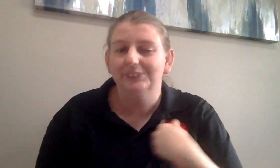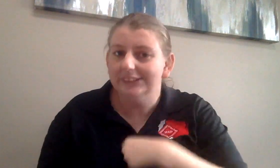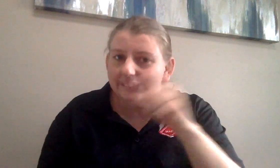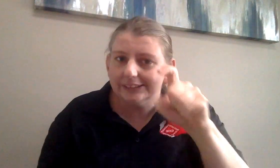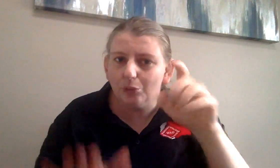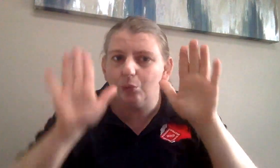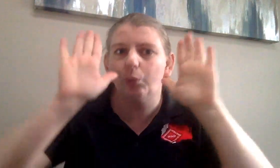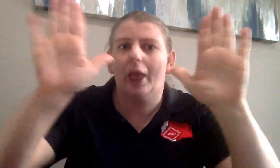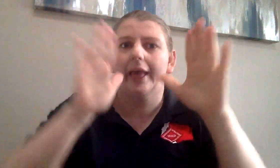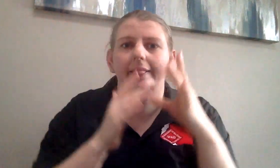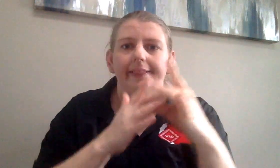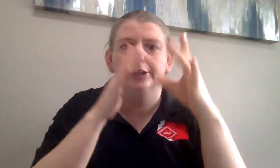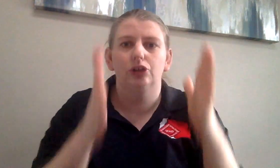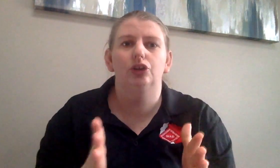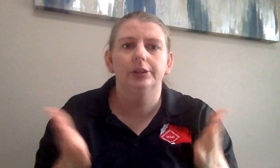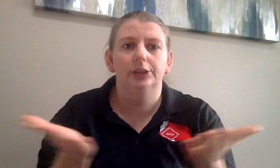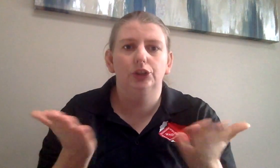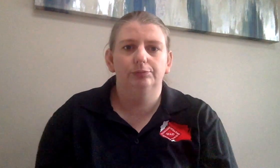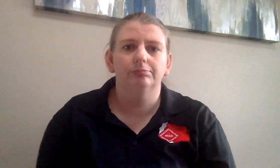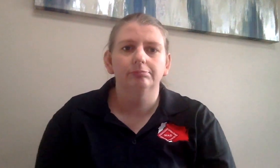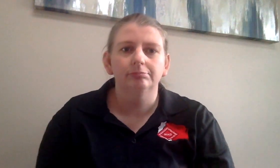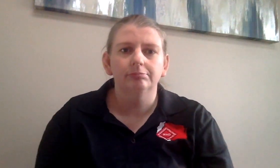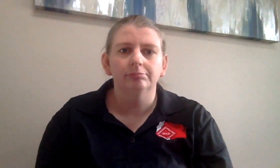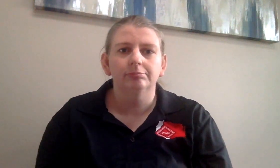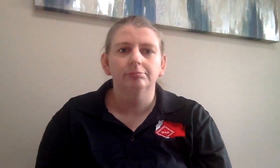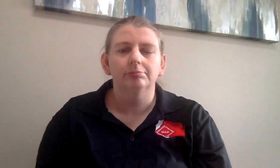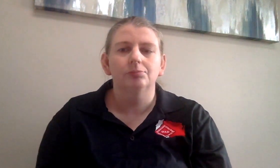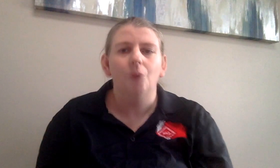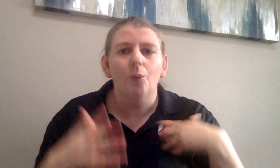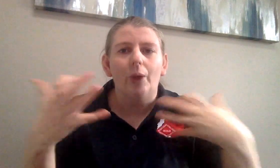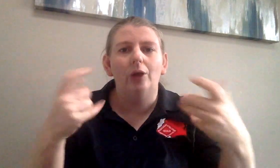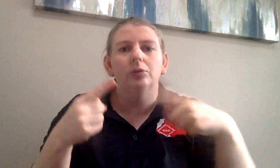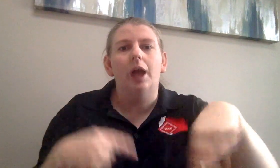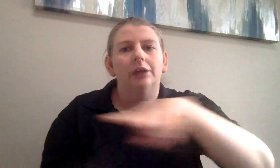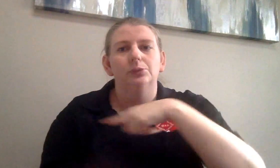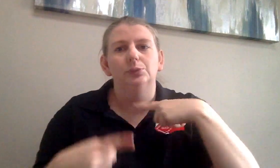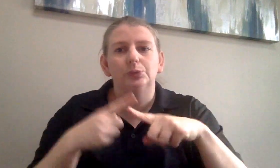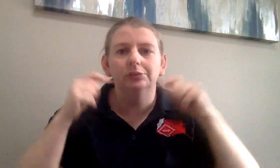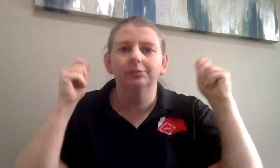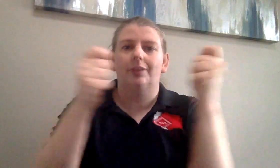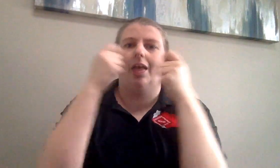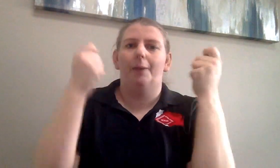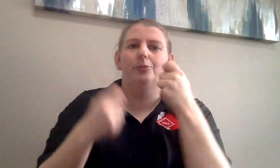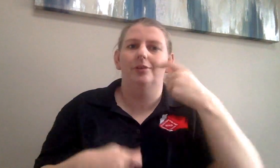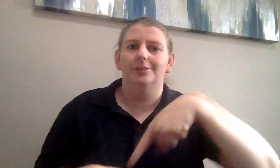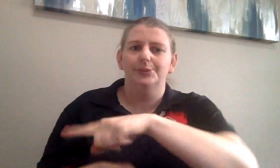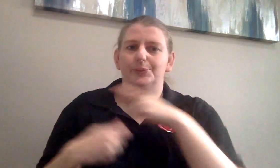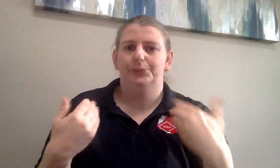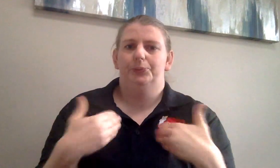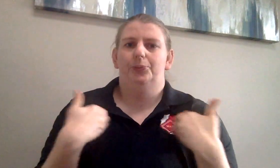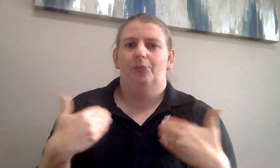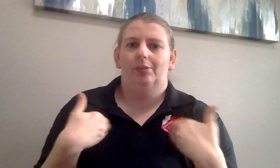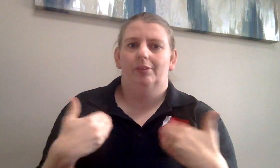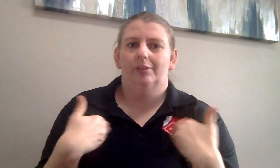We need to retain great leaders here in Wisconsin. I want us to celebrate those youths.